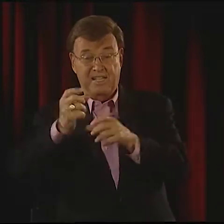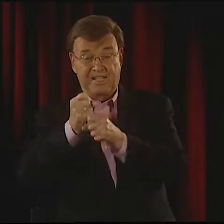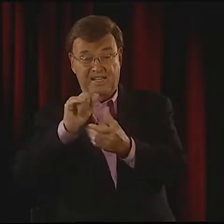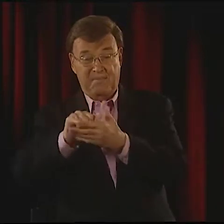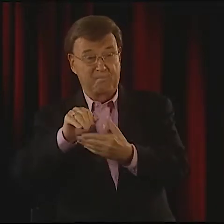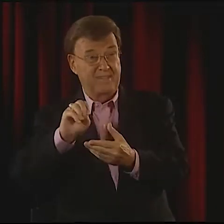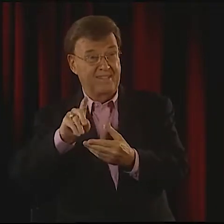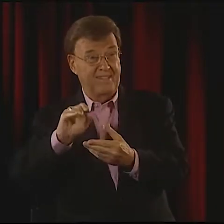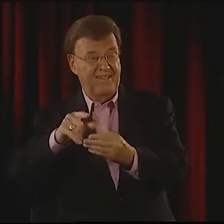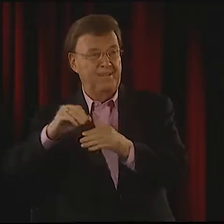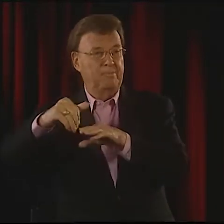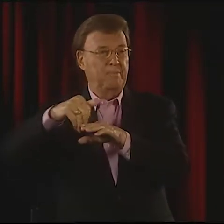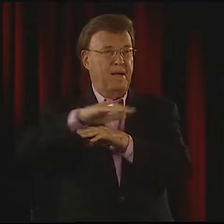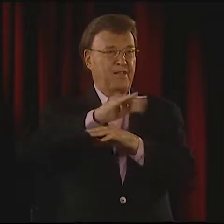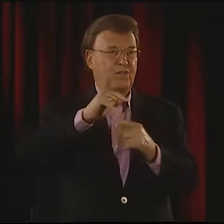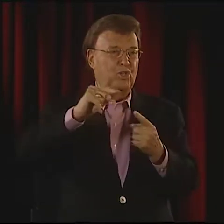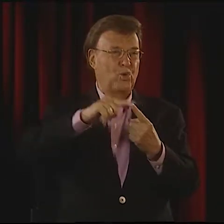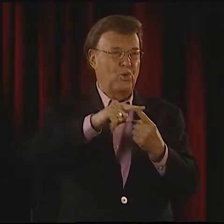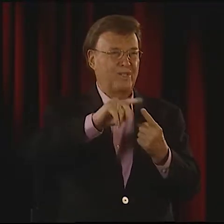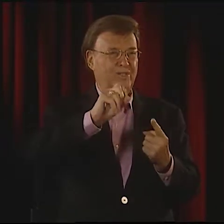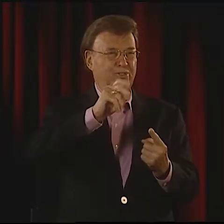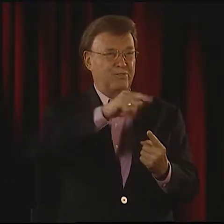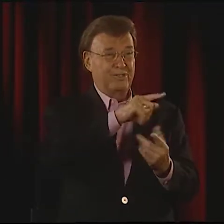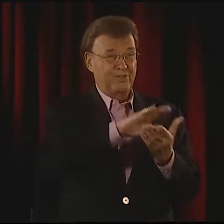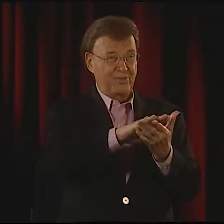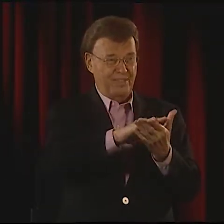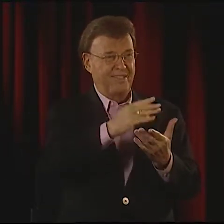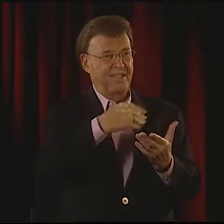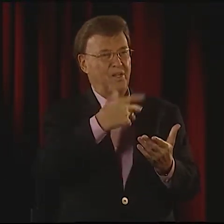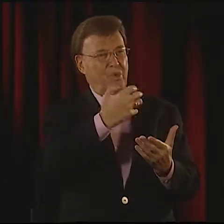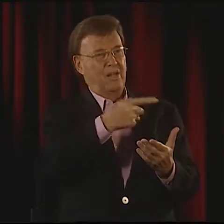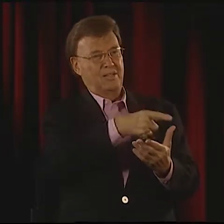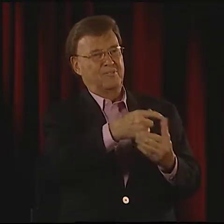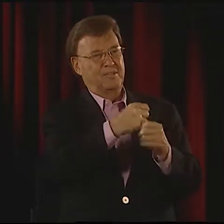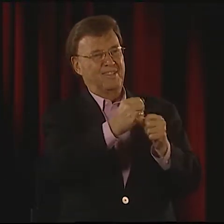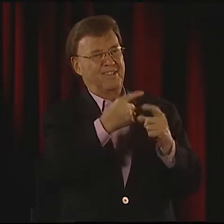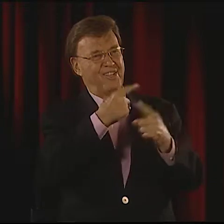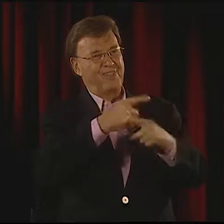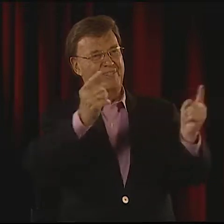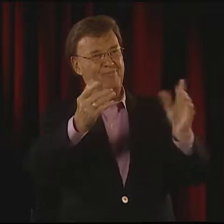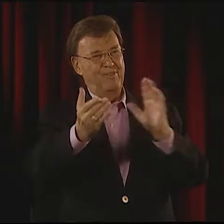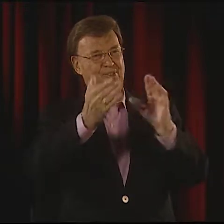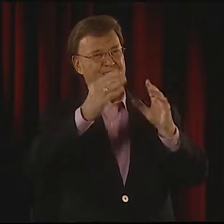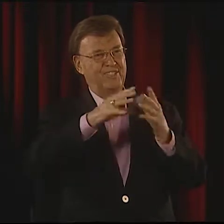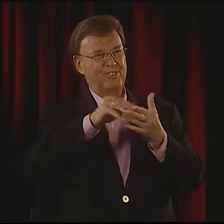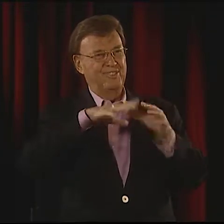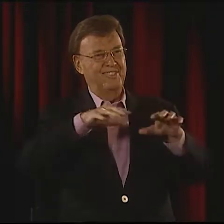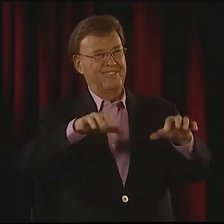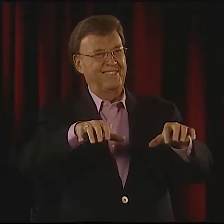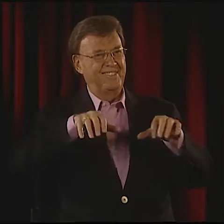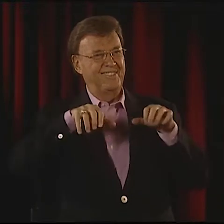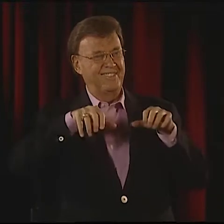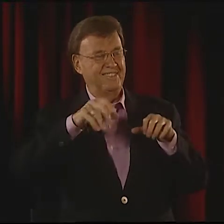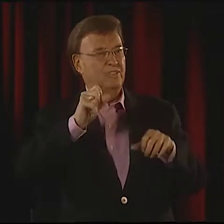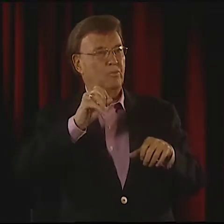THEY WANTED TO WAIT. THEY SENT IT TO THE SCHOOL, AND THEY WANTED TO PRESENT IT AND MAKE A BIG ANNOUNCEMENT IN FRONT OF OUR WHOLE ASSEMBLY